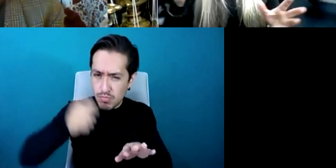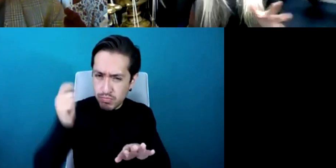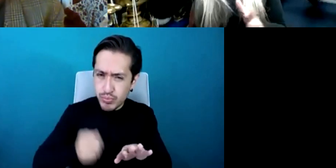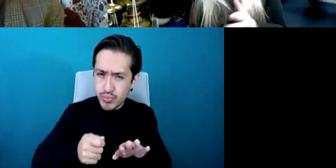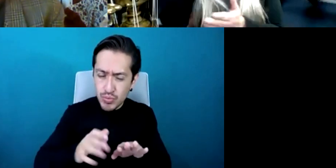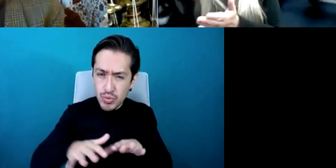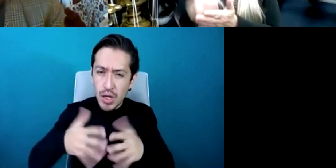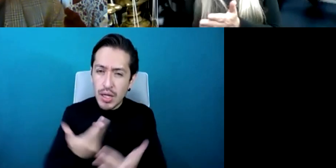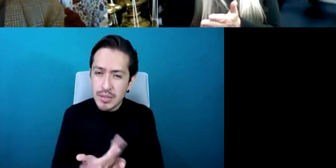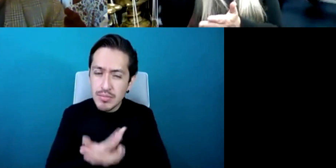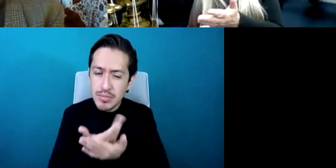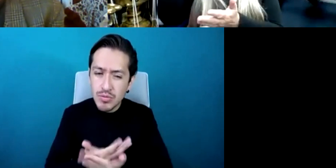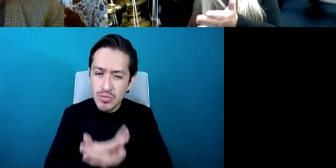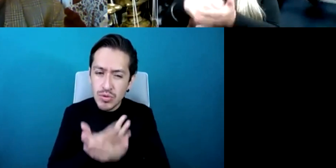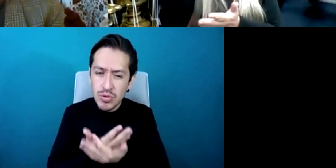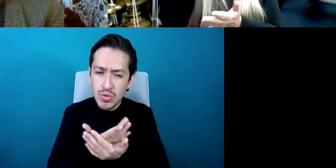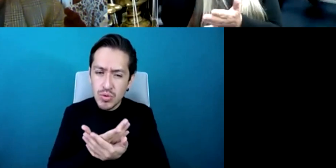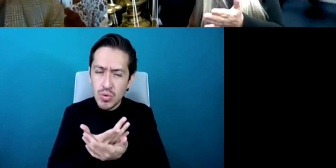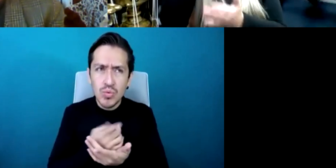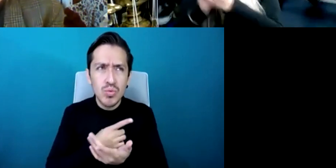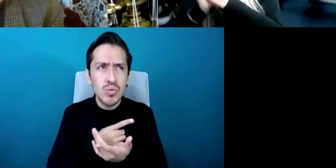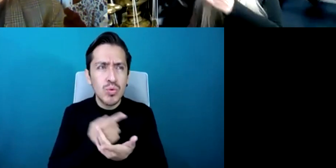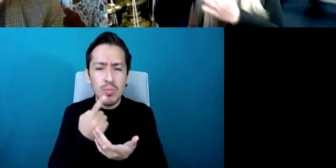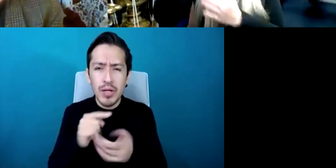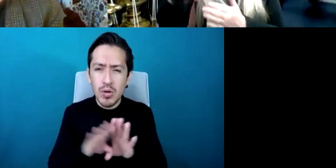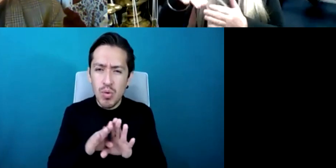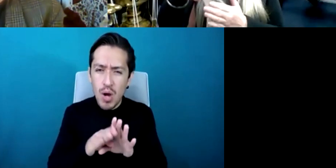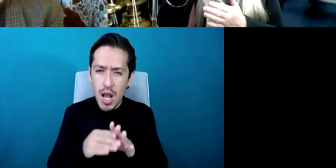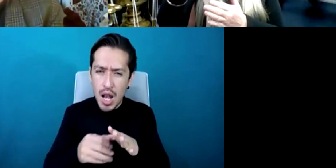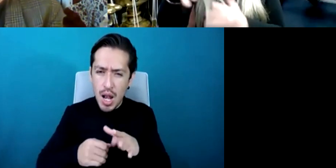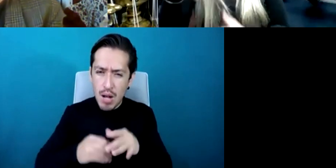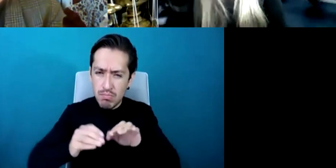just to to digest the actual impact of the drum but the journey of the sound and he